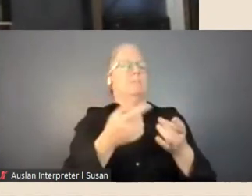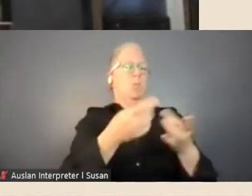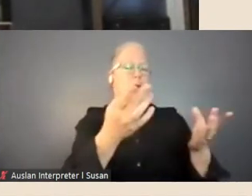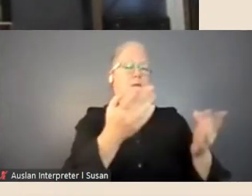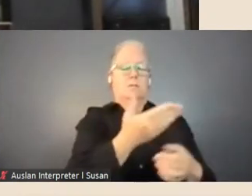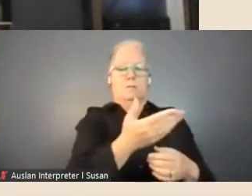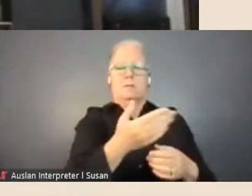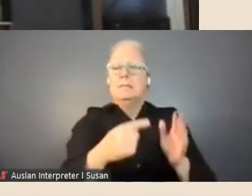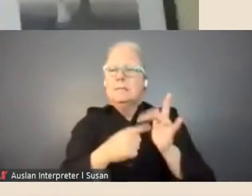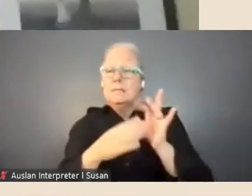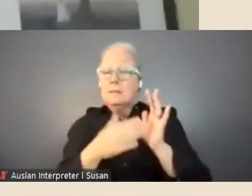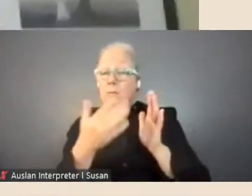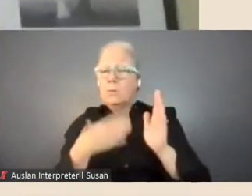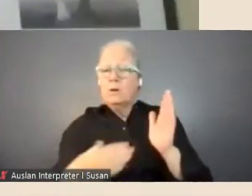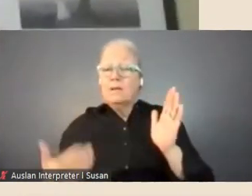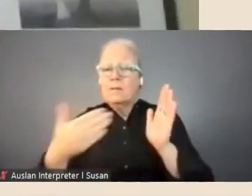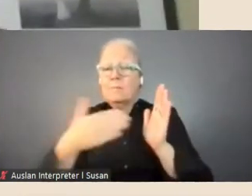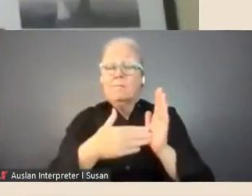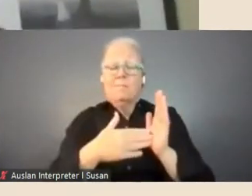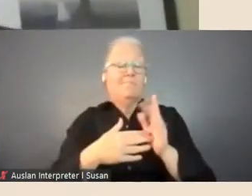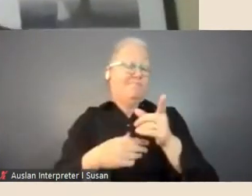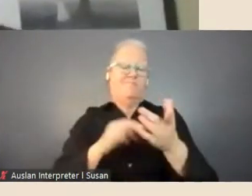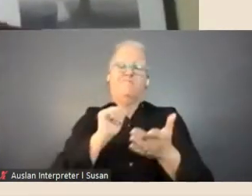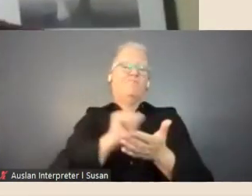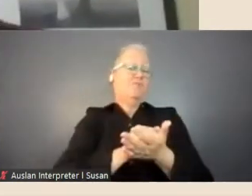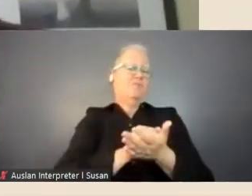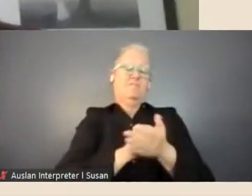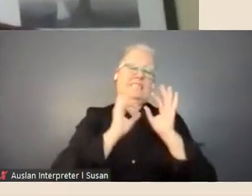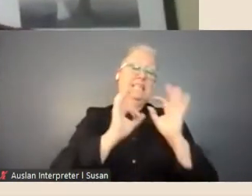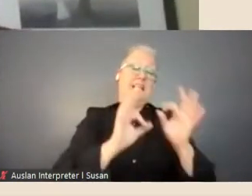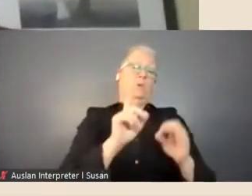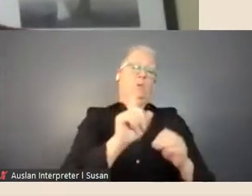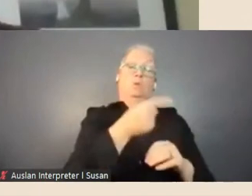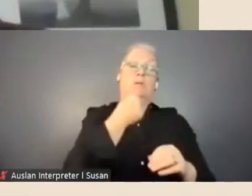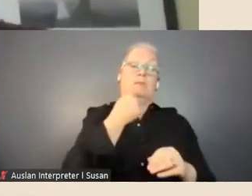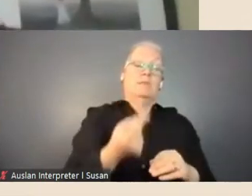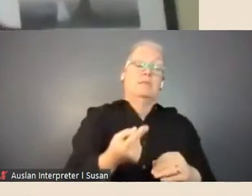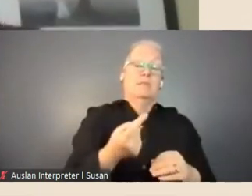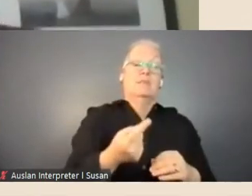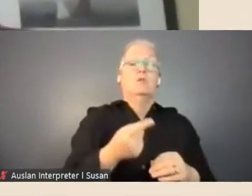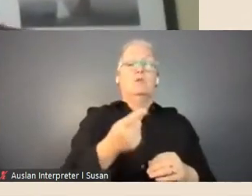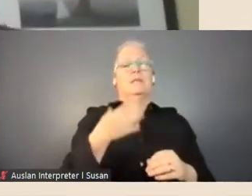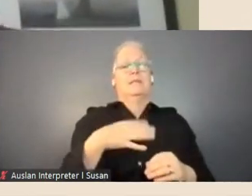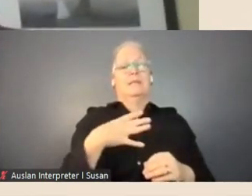Tim: Oh just exactly along those lines, yeah. I think you just need to identify enough things that would tell us